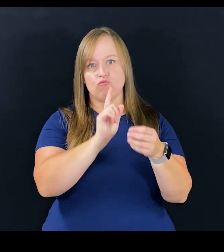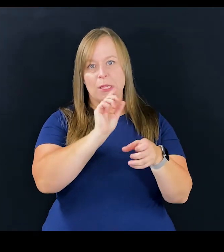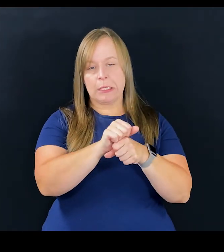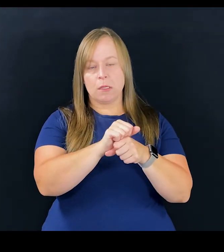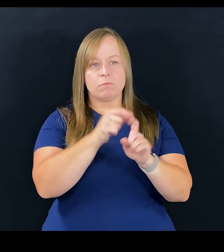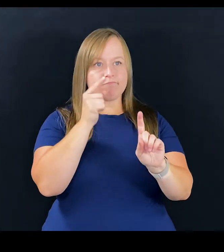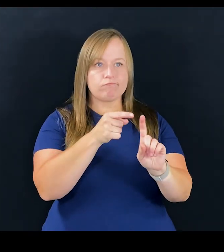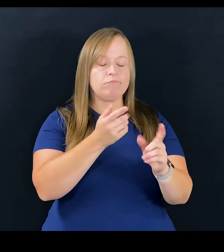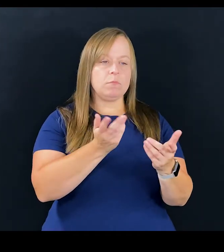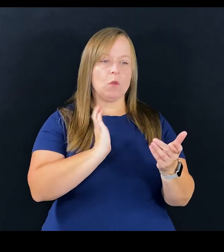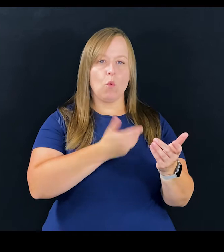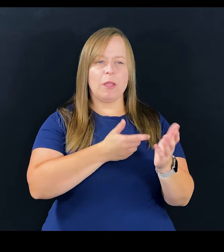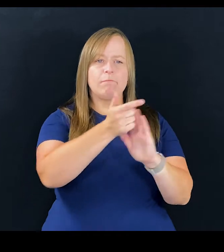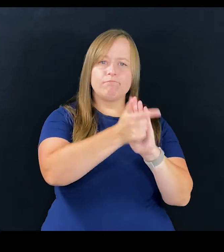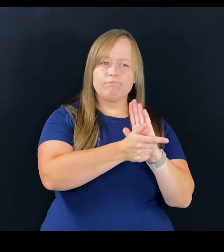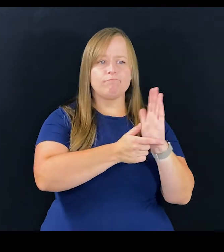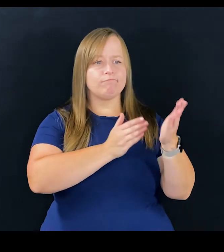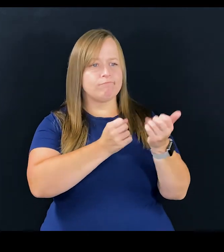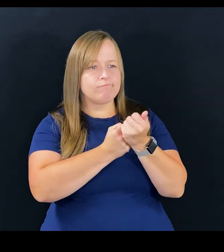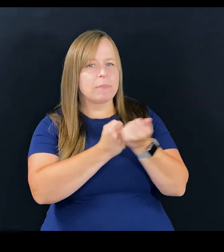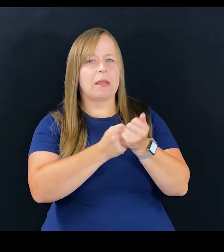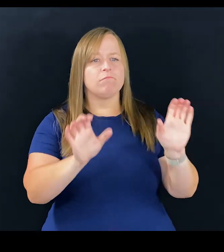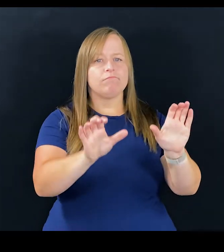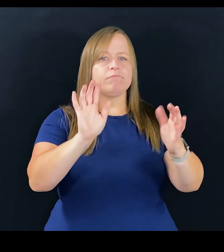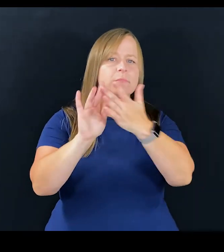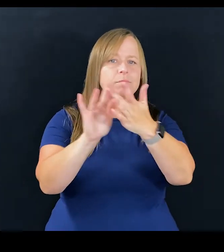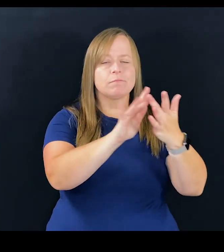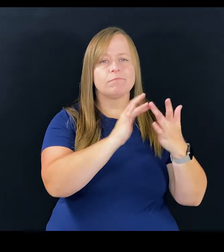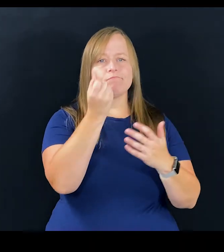and we do litigation, we do advocacy, we do outreach,